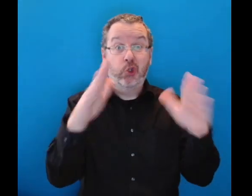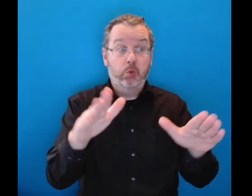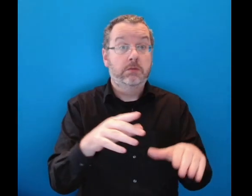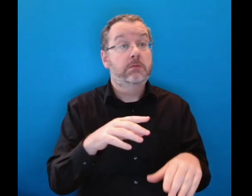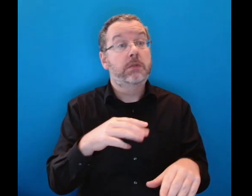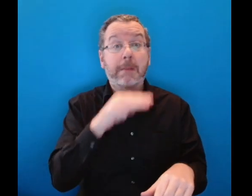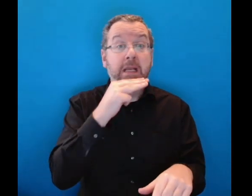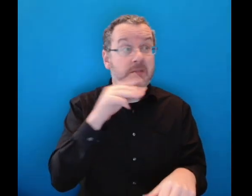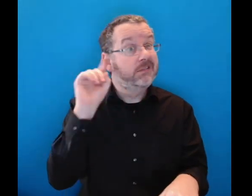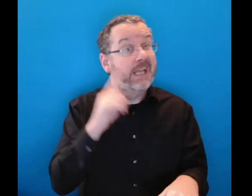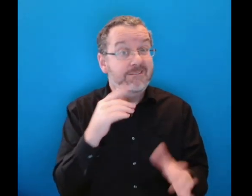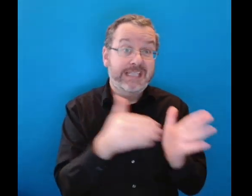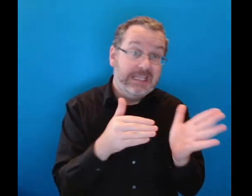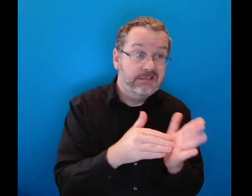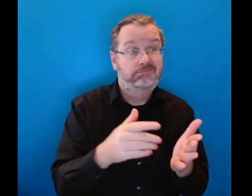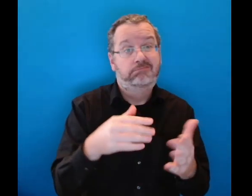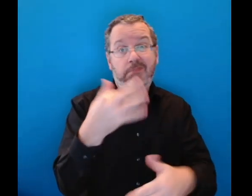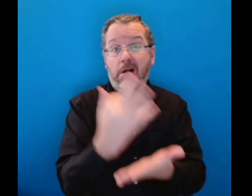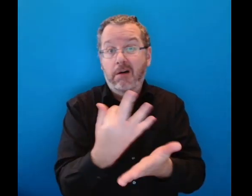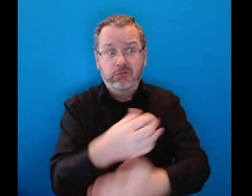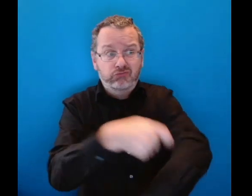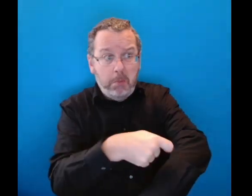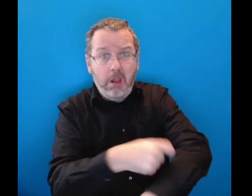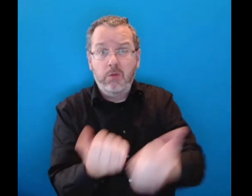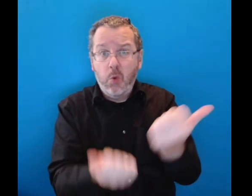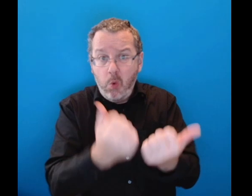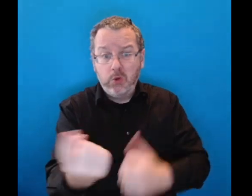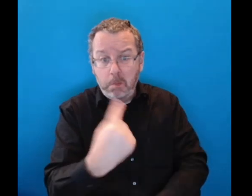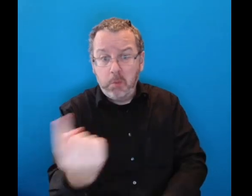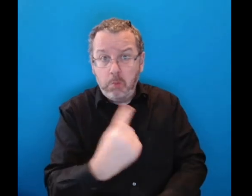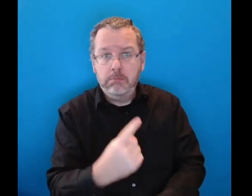We can see here that despite his being Deaf and a regular 'troublemaker' for the courts,